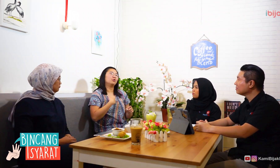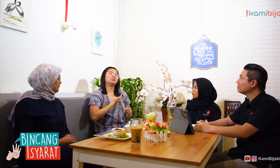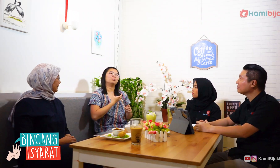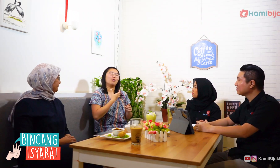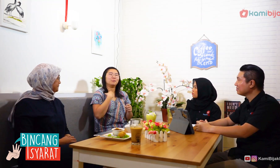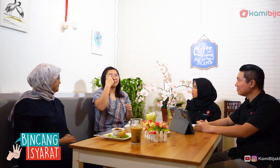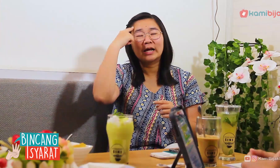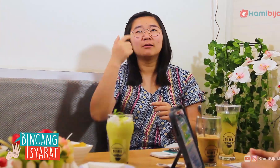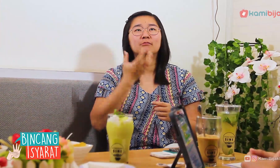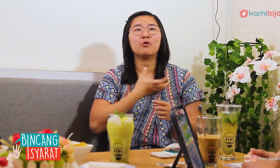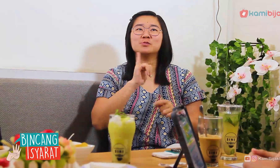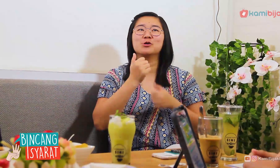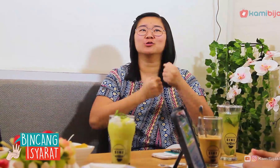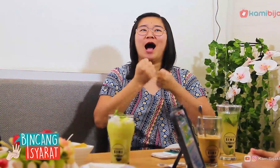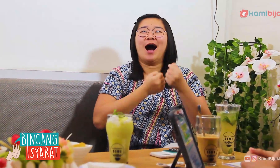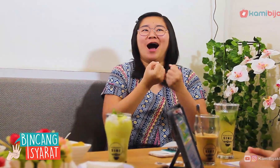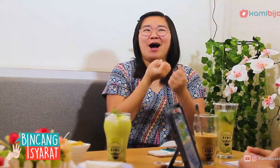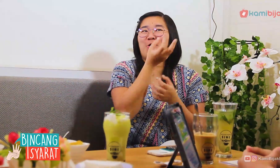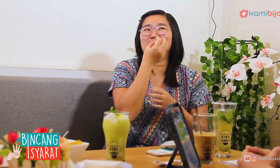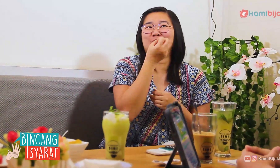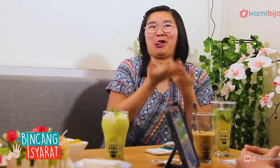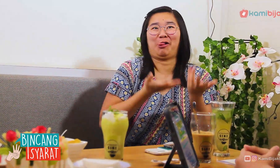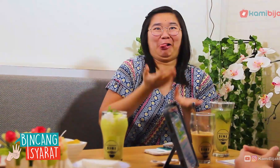So it occurred to want to open this consulting business.